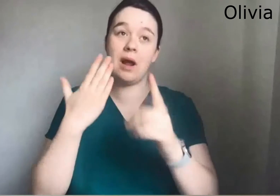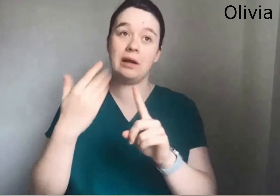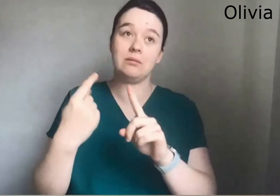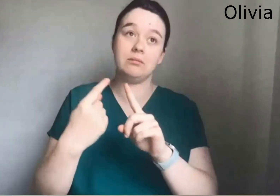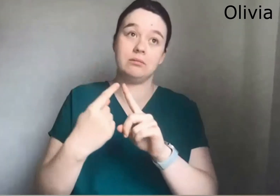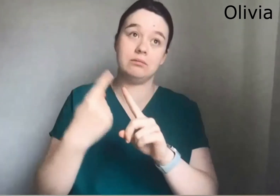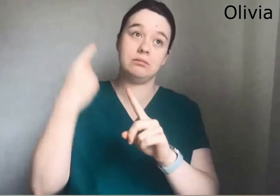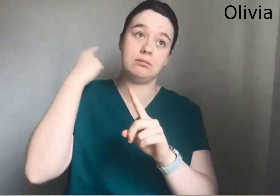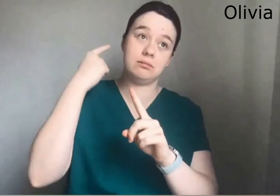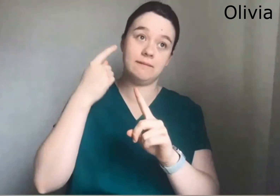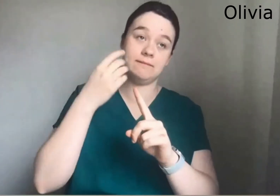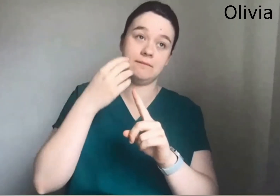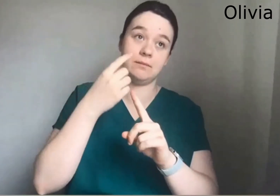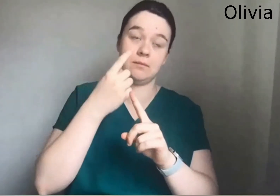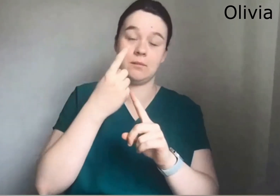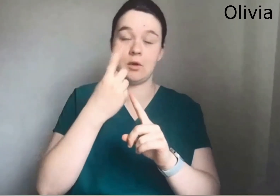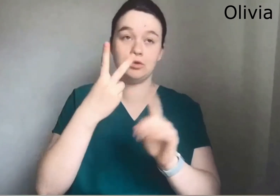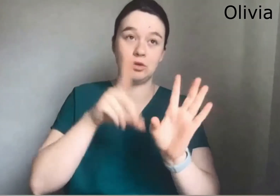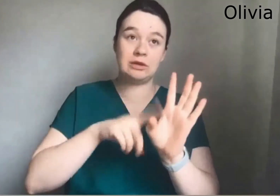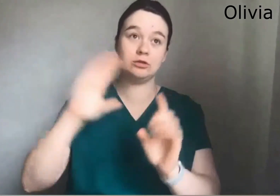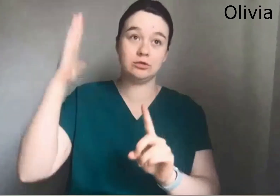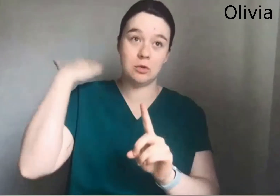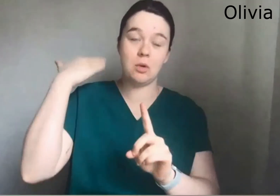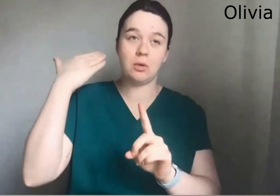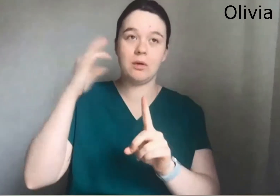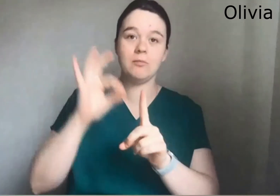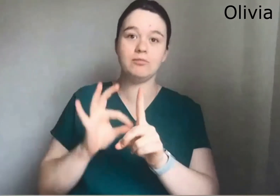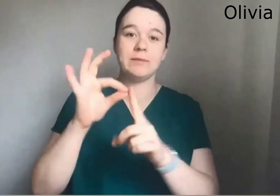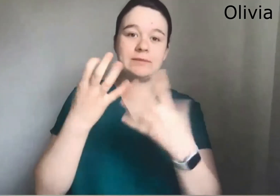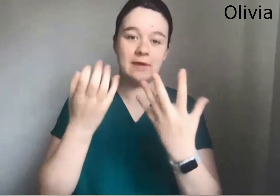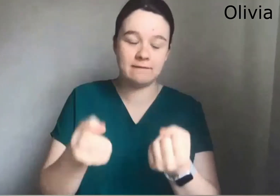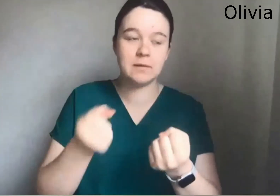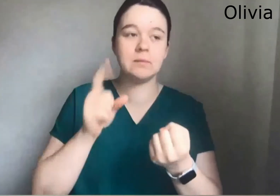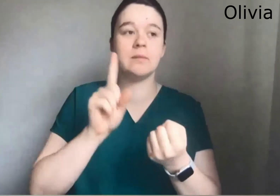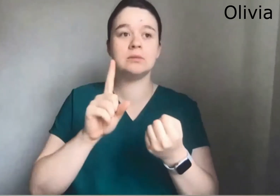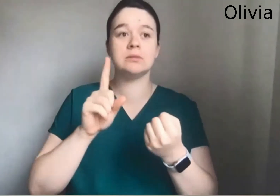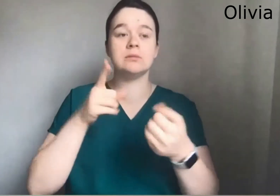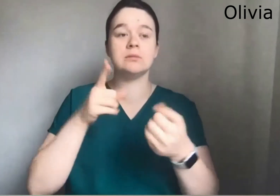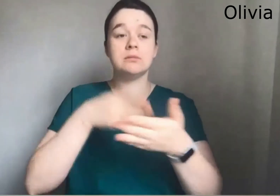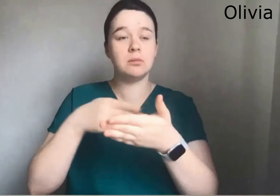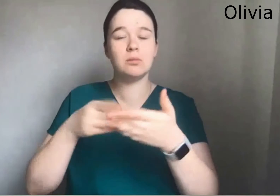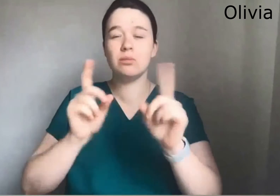some barriers online Maybe compared to a couple of years ago. It's definitely improved